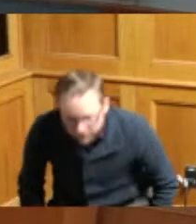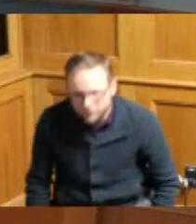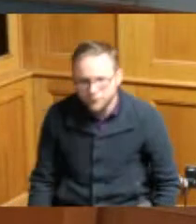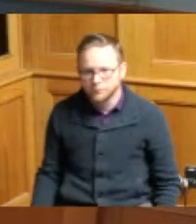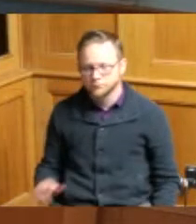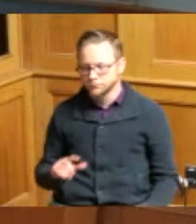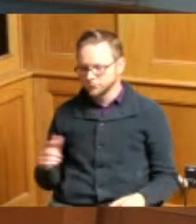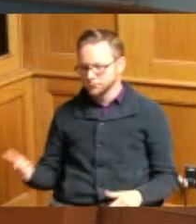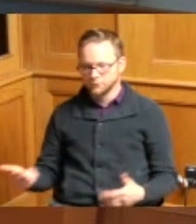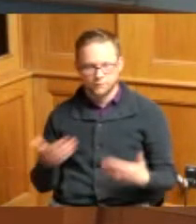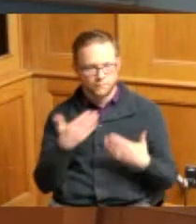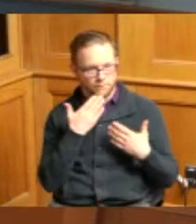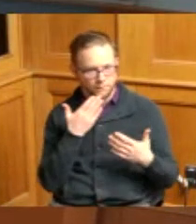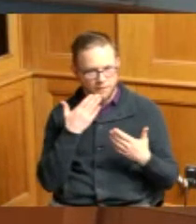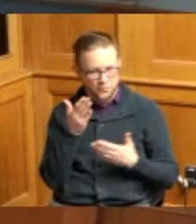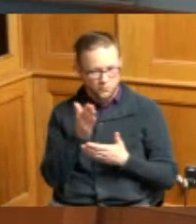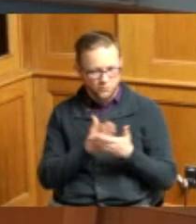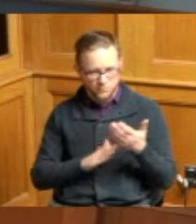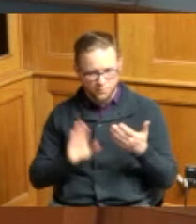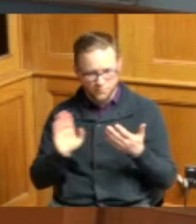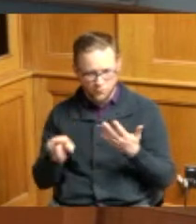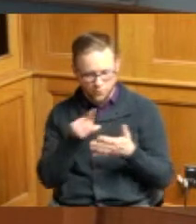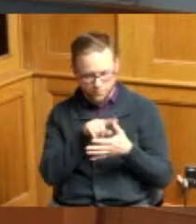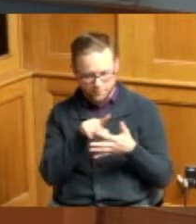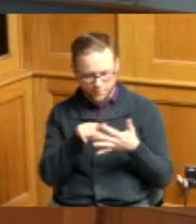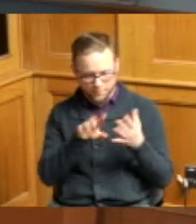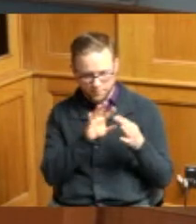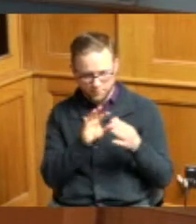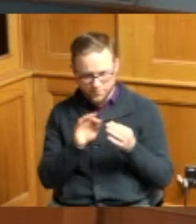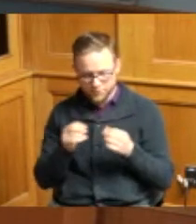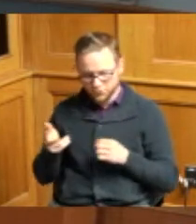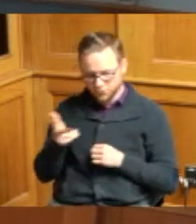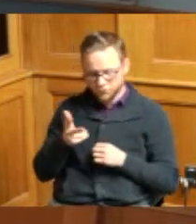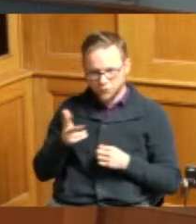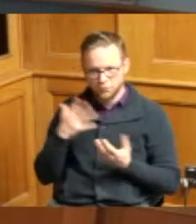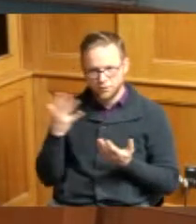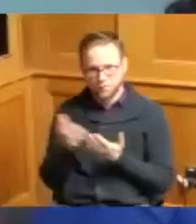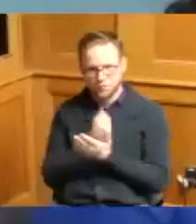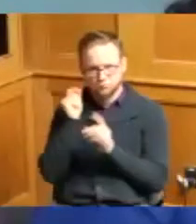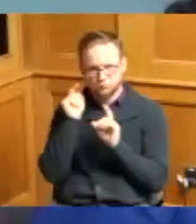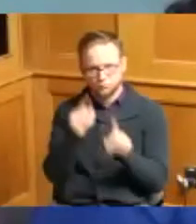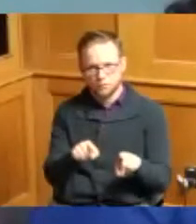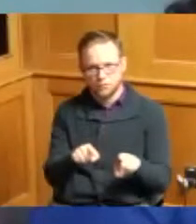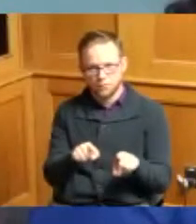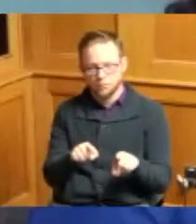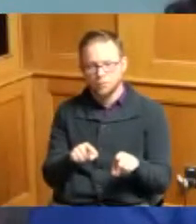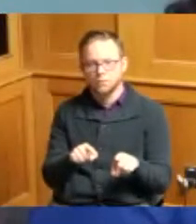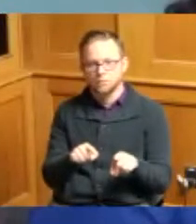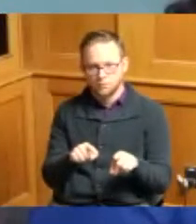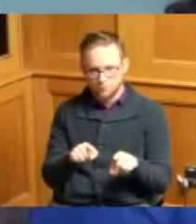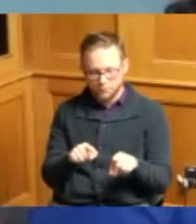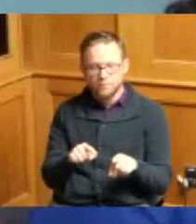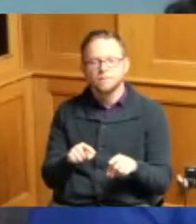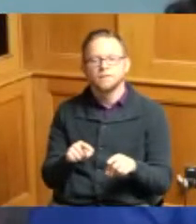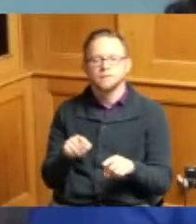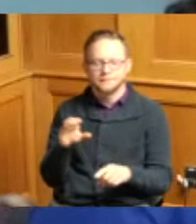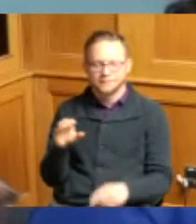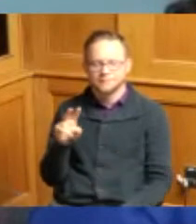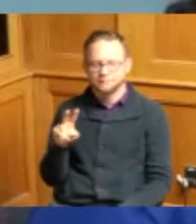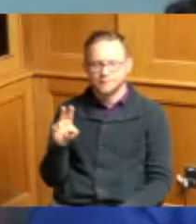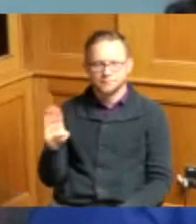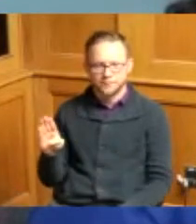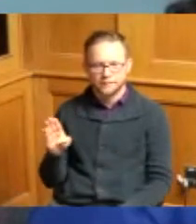all three of us had a chance to to be it we were all at the Convention Visitors Bureau luncheon and